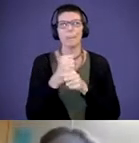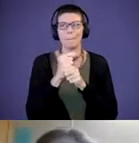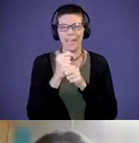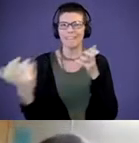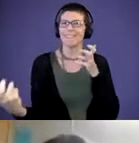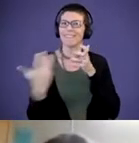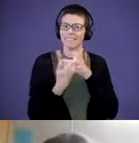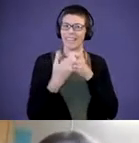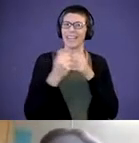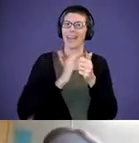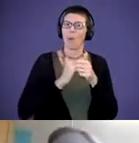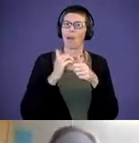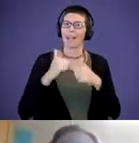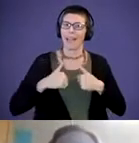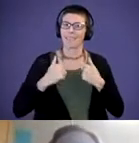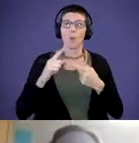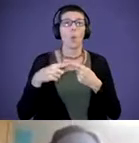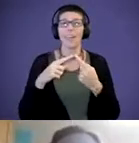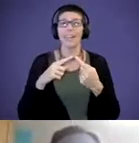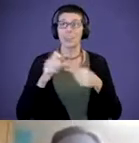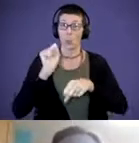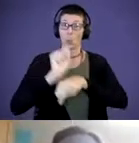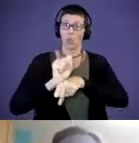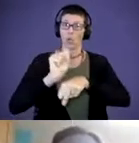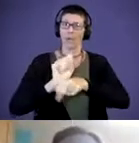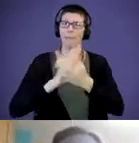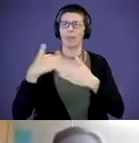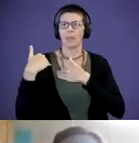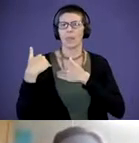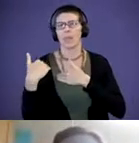then it becomes a burden, then it's not so much fun anymore. So